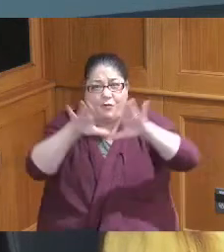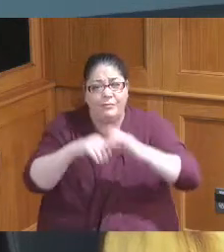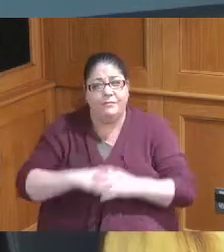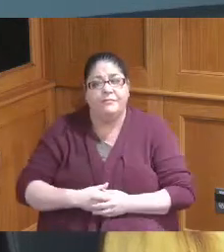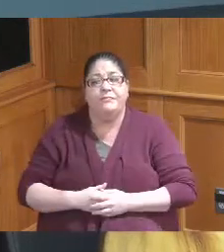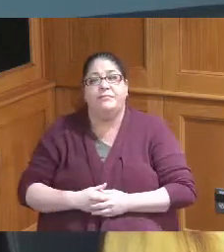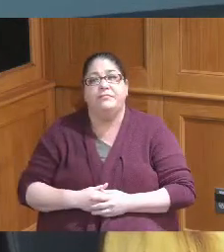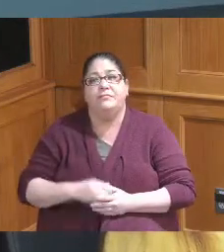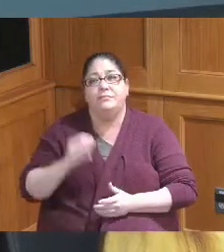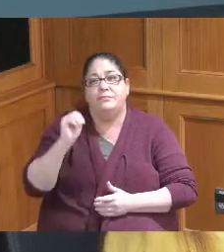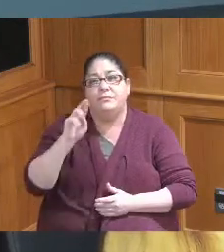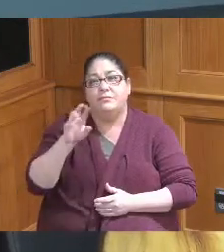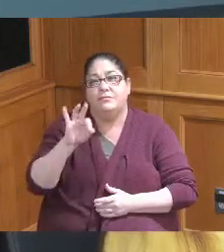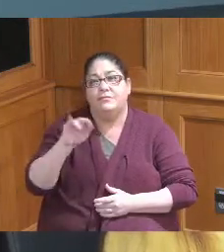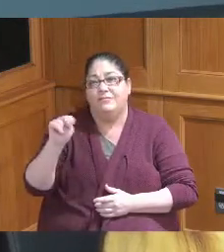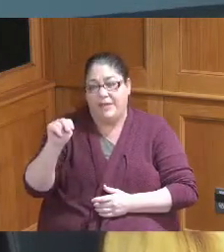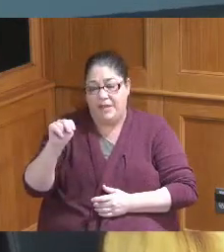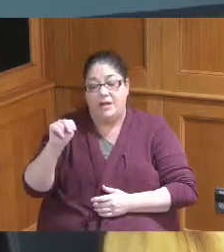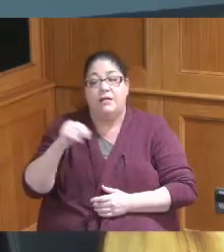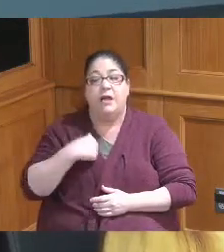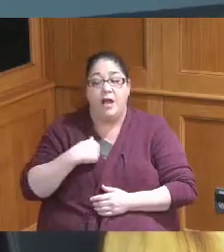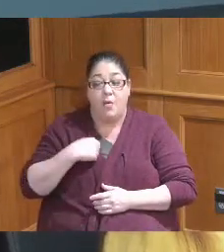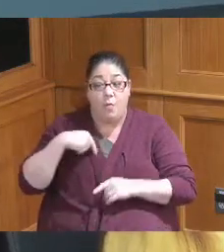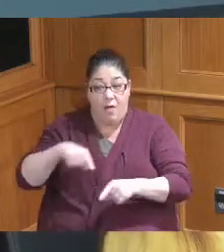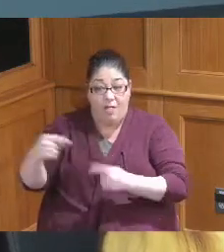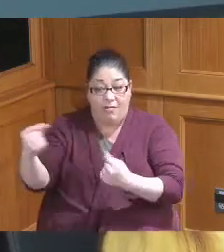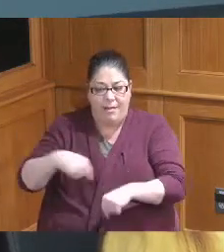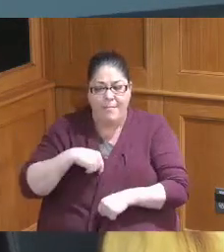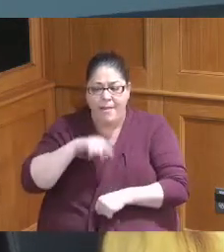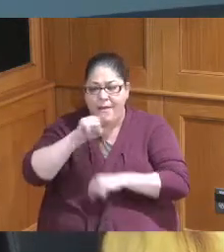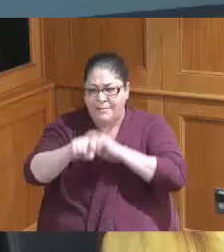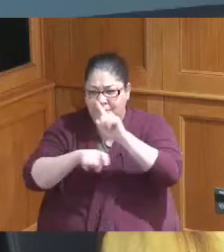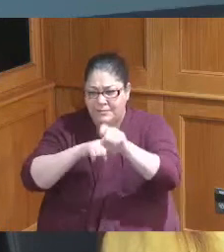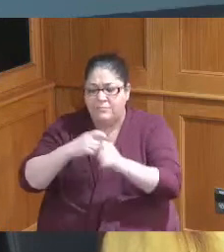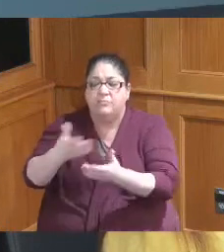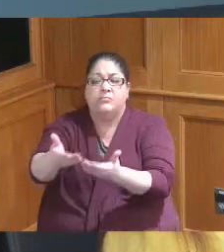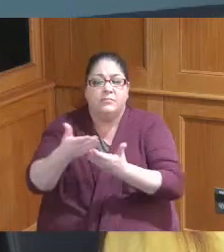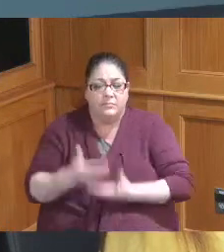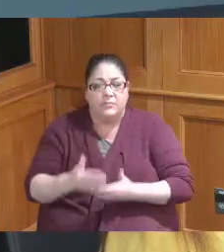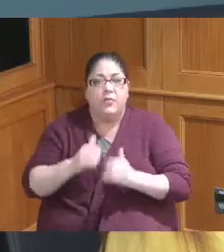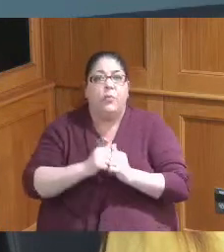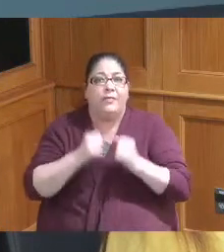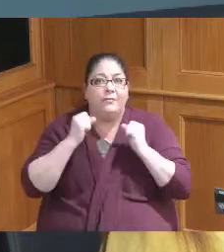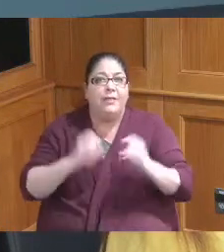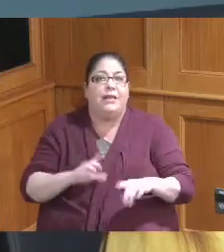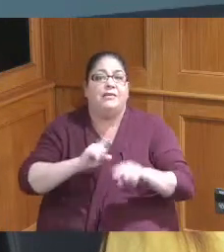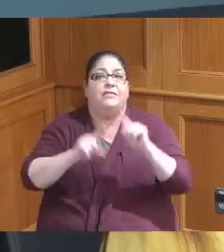Finn did give me the additional information as it relates to not only the many partners that